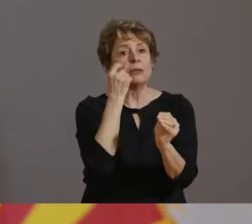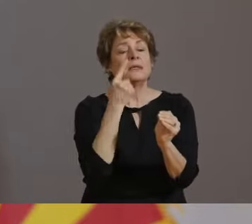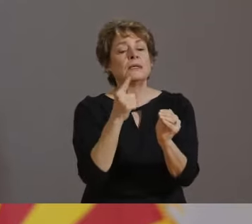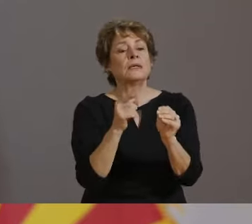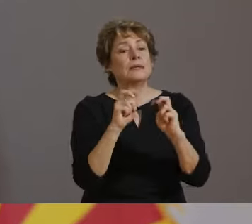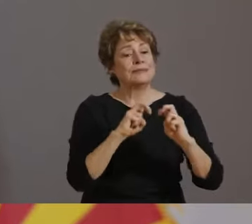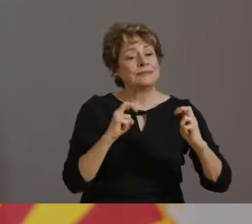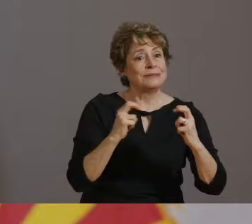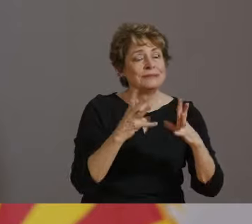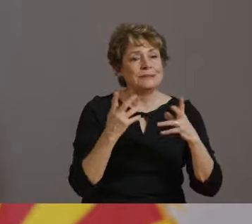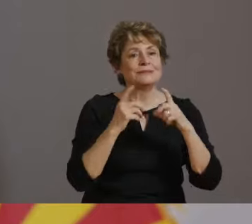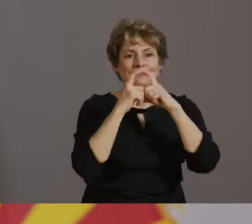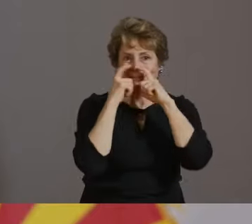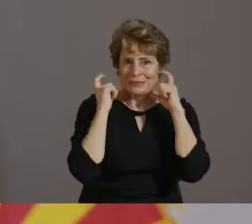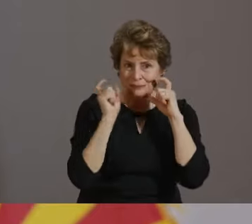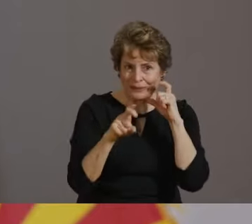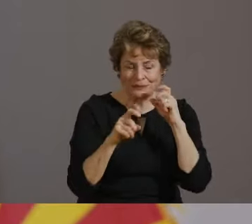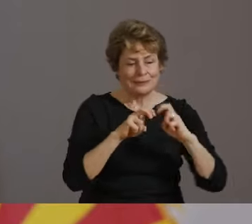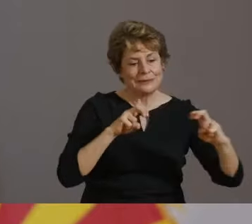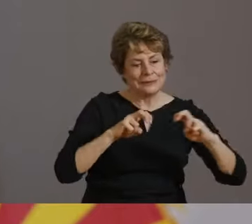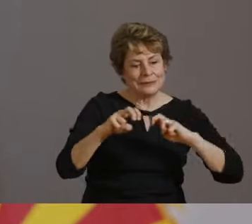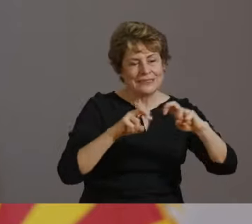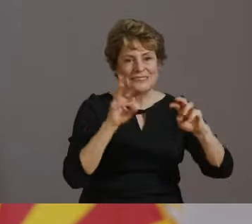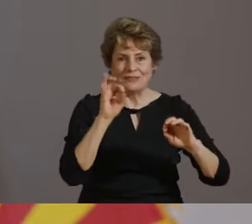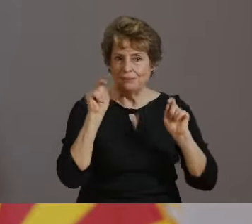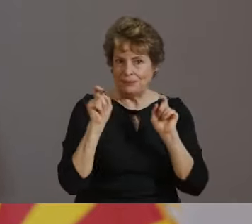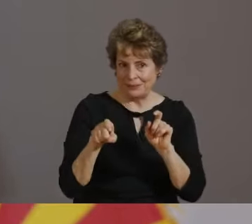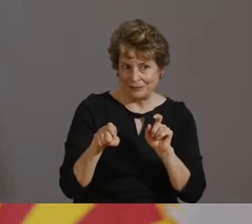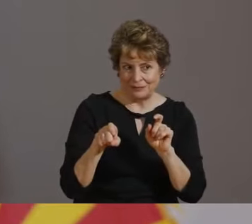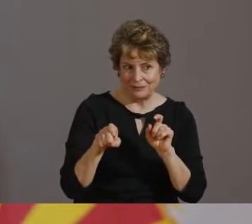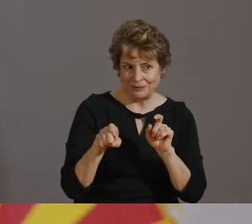AND FINALLY, AS WE APPROACH INFLUENZA SEASON, PLEASE STAY HOME WHEN YOU ARE SICK.